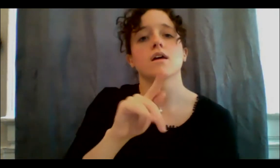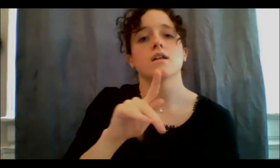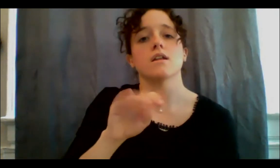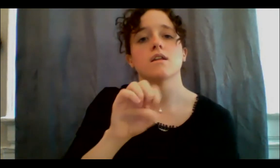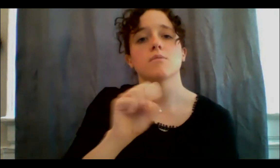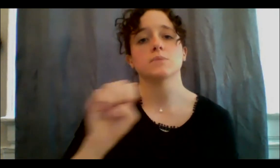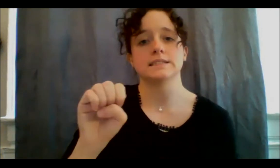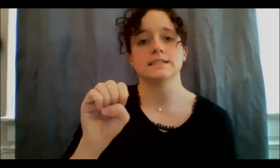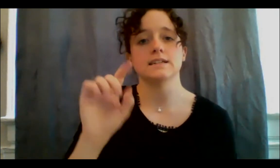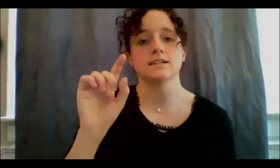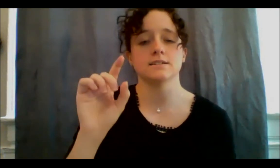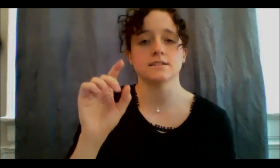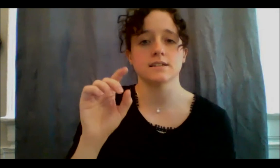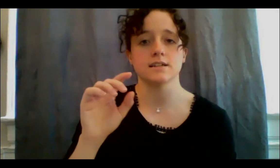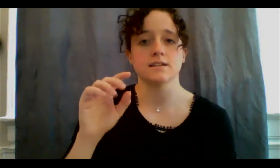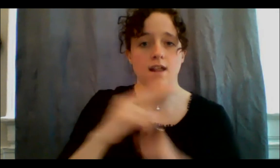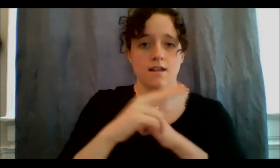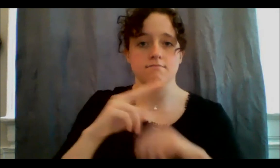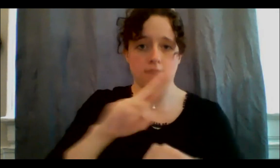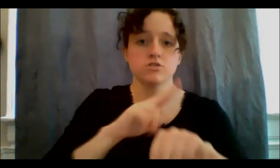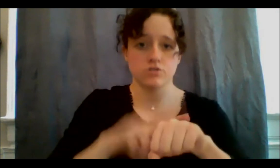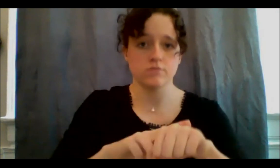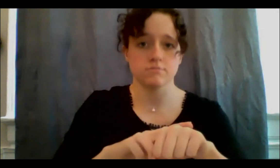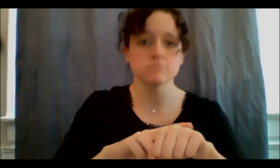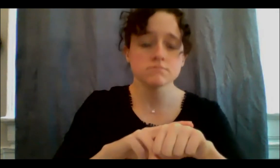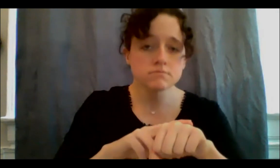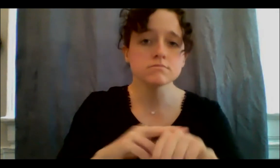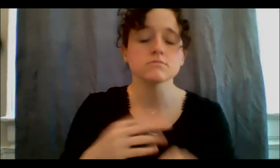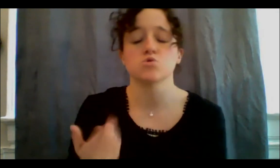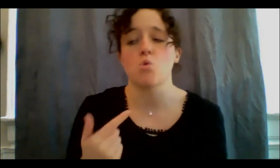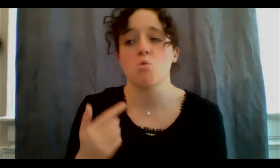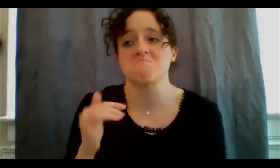and so that's the extent of what I knew growing up, it wasn't until I came to